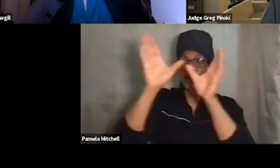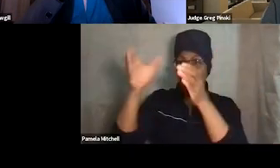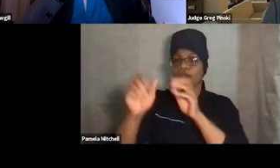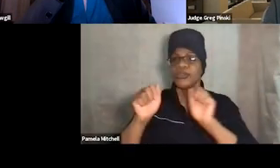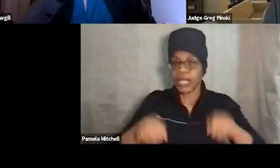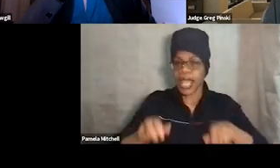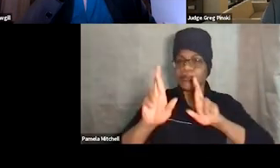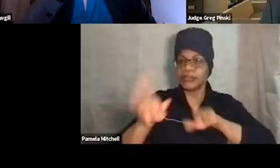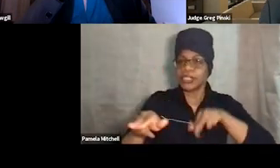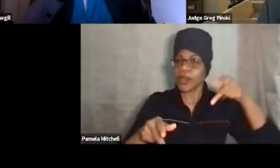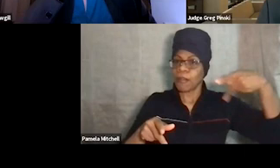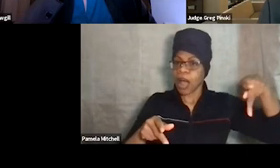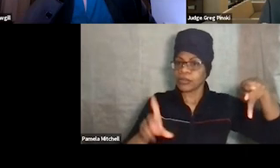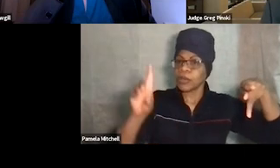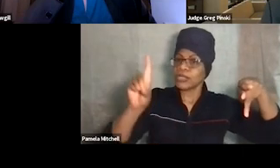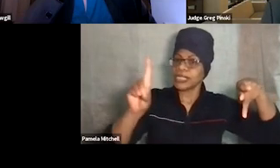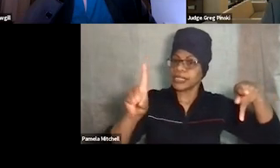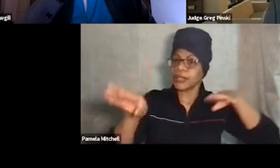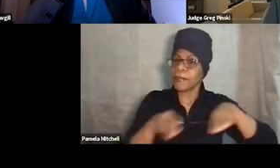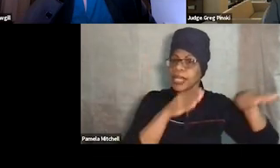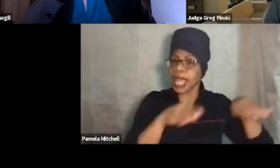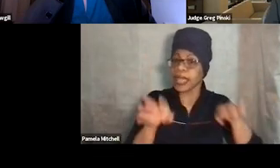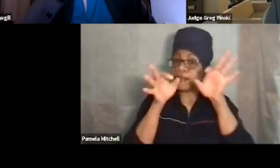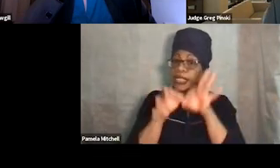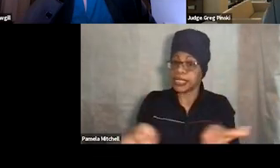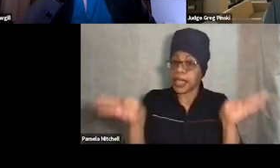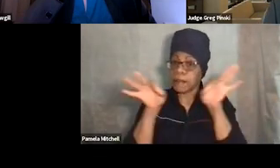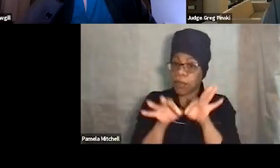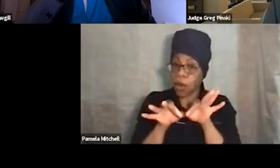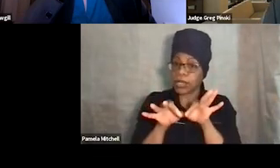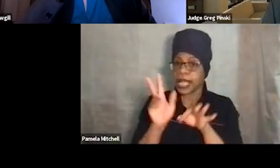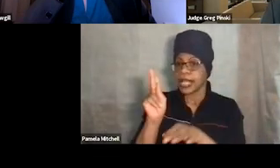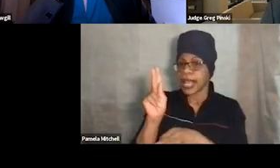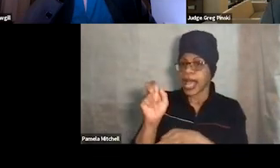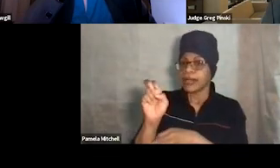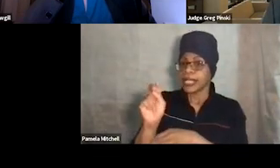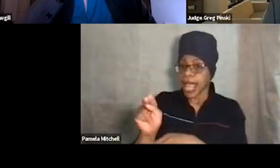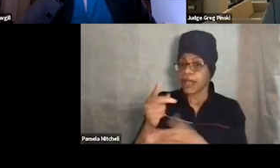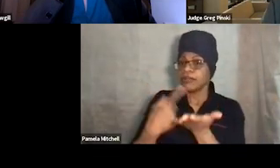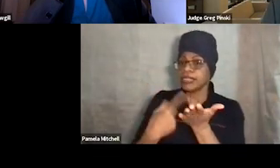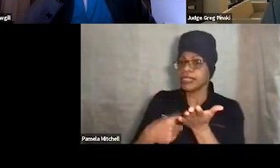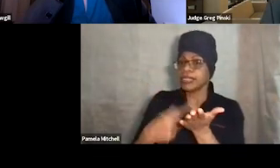or distal behavior is important. As Karen mentioned, on the All Rise website,